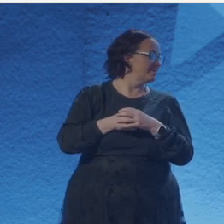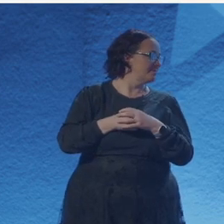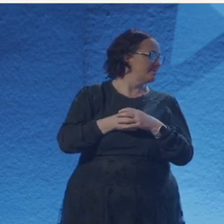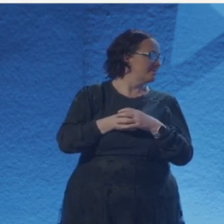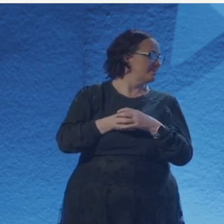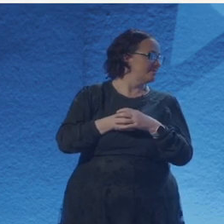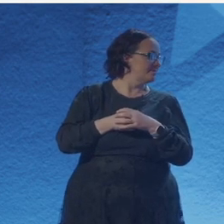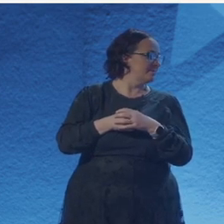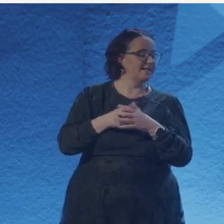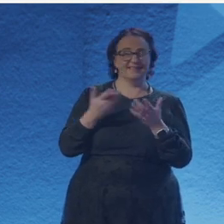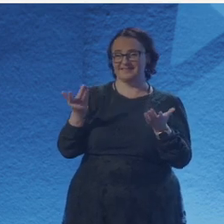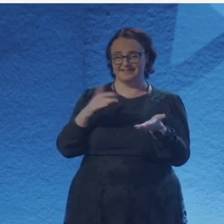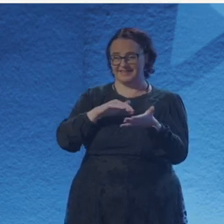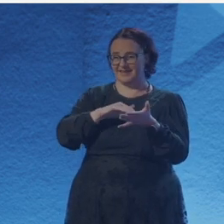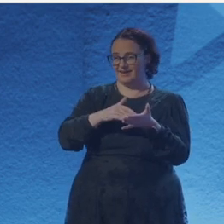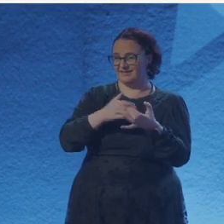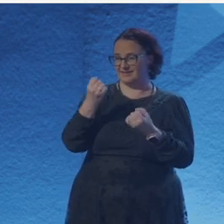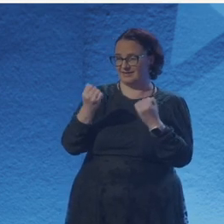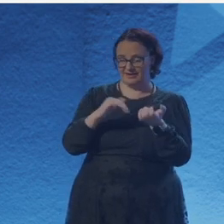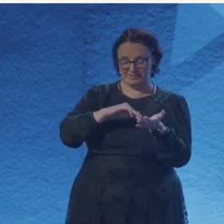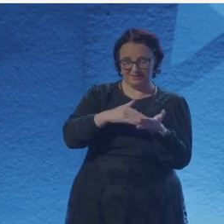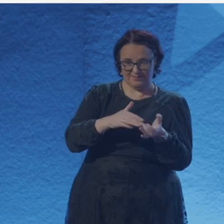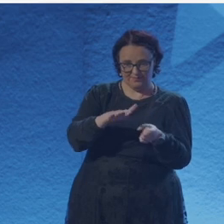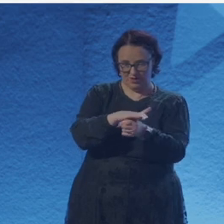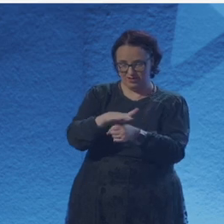I mean, I could I could sort of make it longer by saying that, y’know-